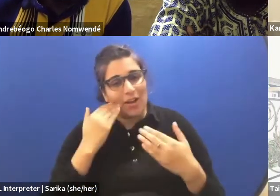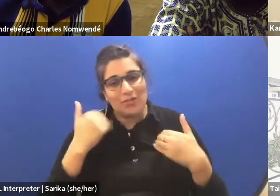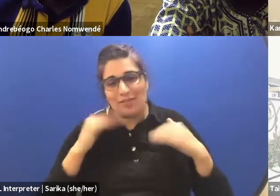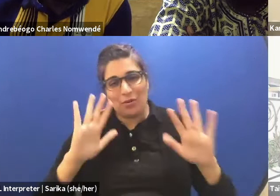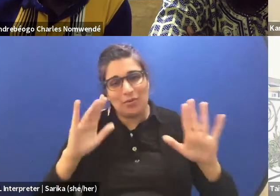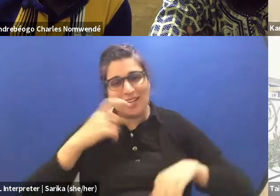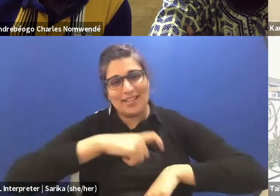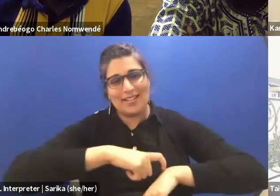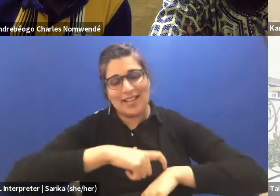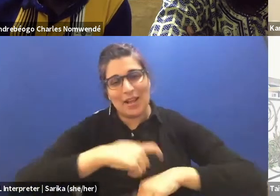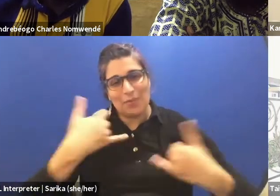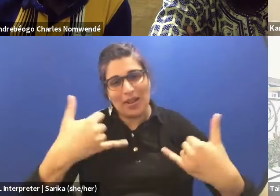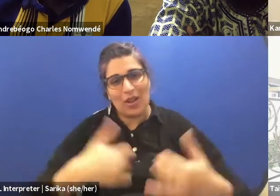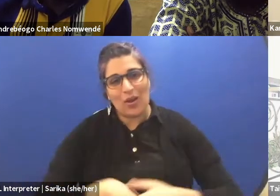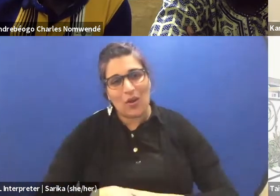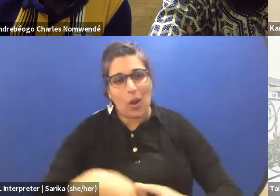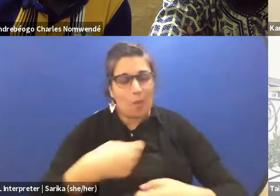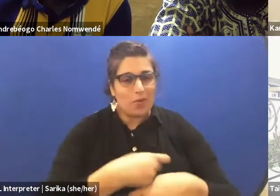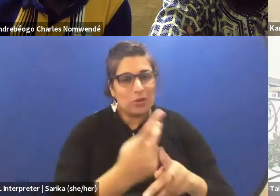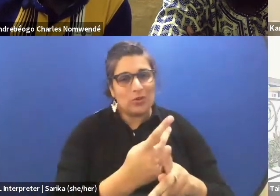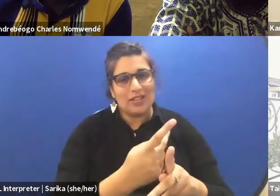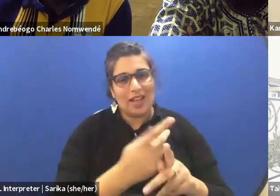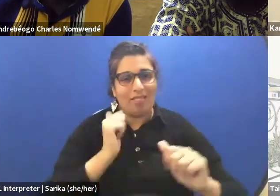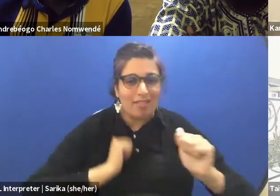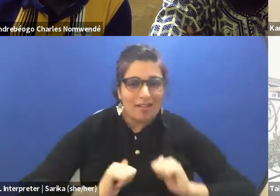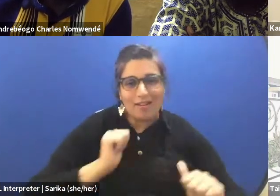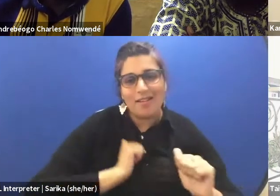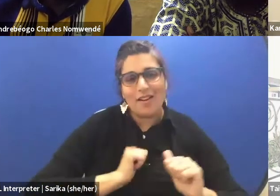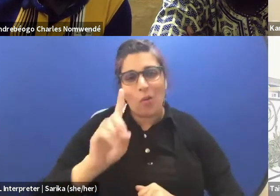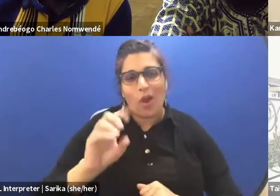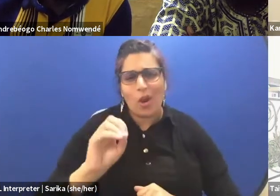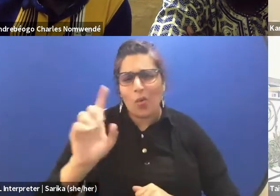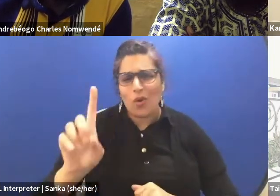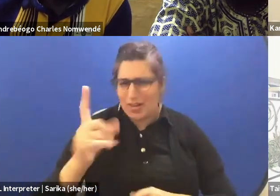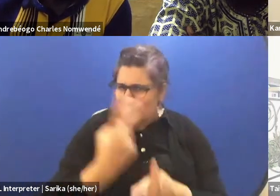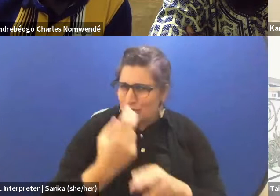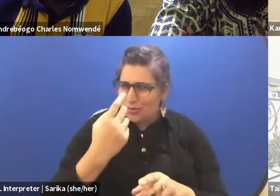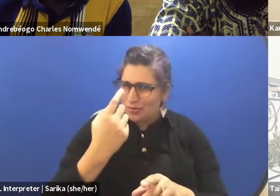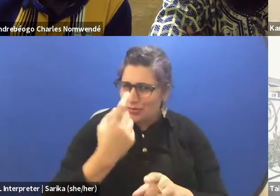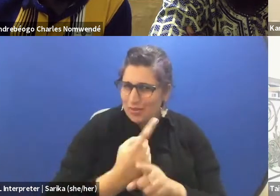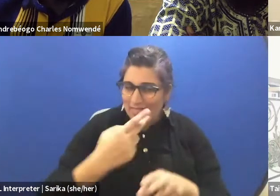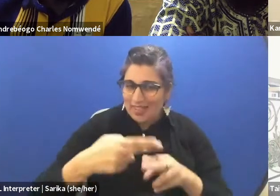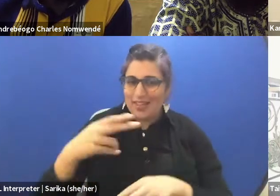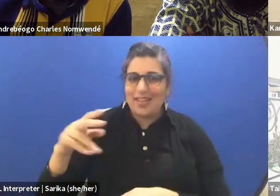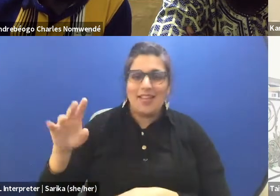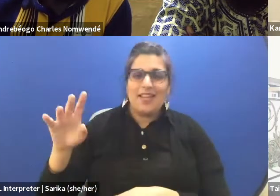with producing theater one-on-one, I think that's what they call it, right? Theater for one. Theater for one.